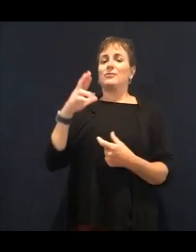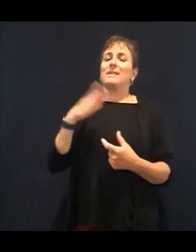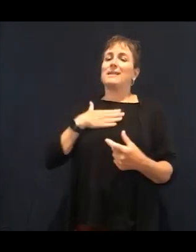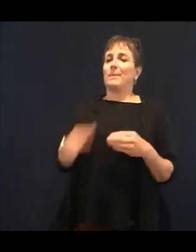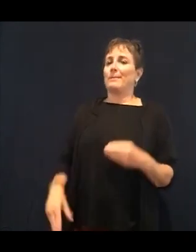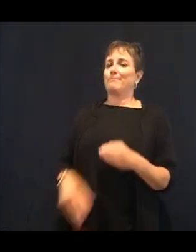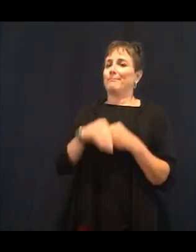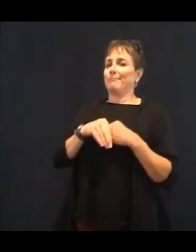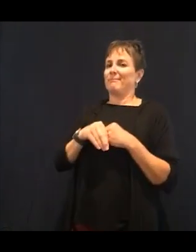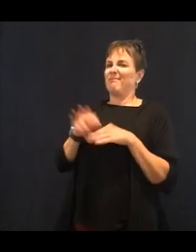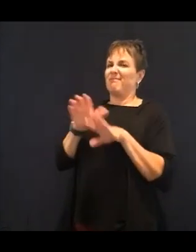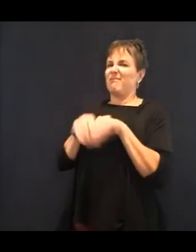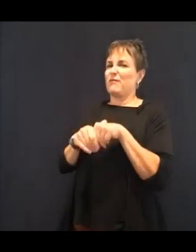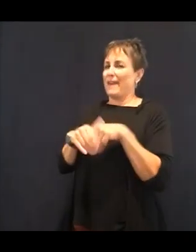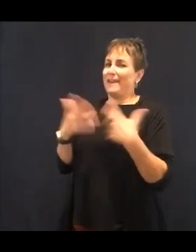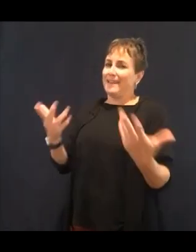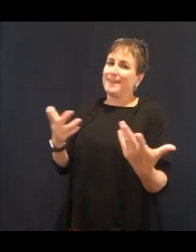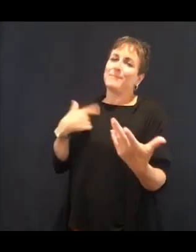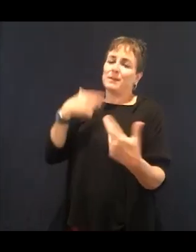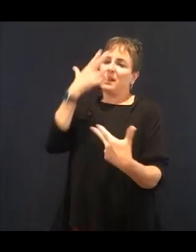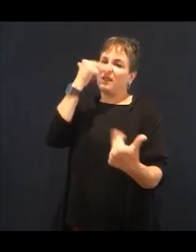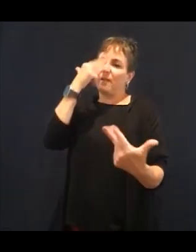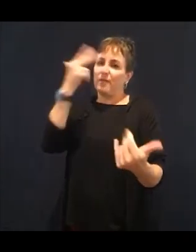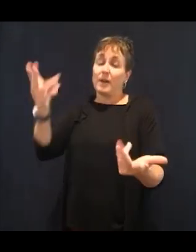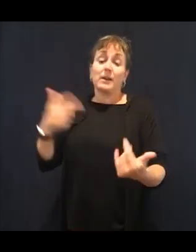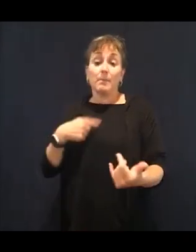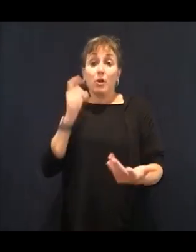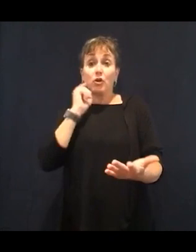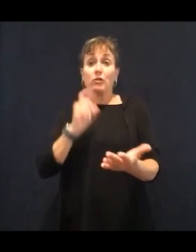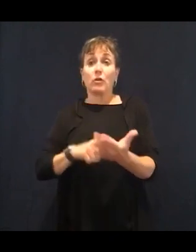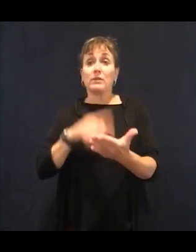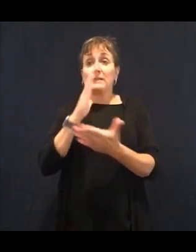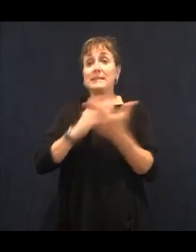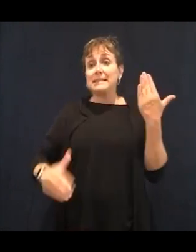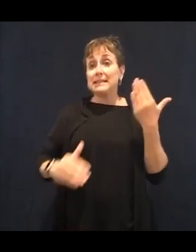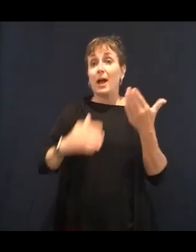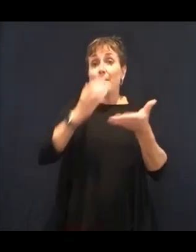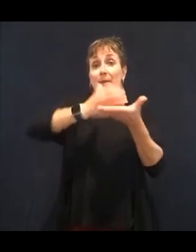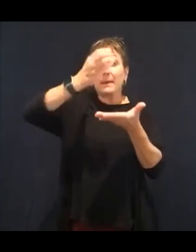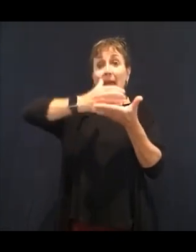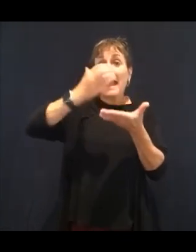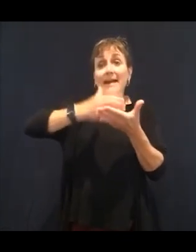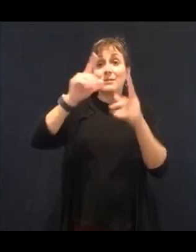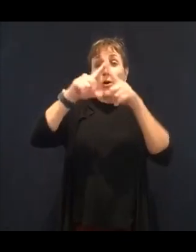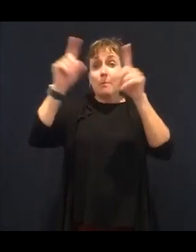It says heart-healthy, like Cheerios. I think it has a big heart, heart-healthy.